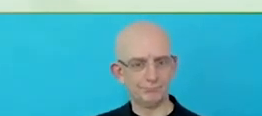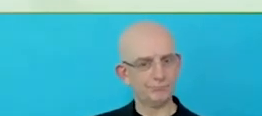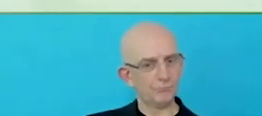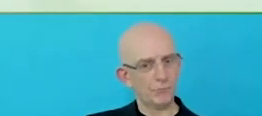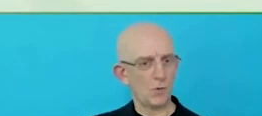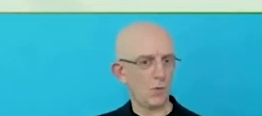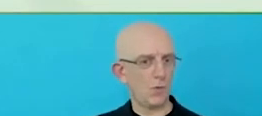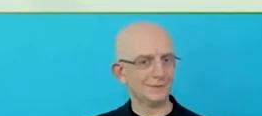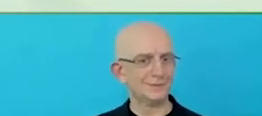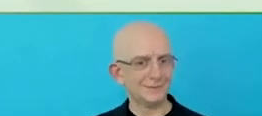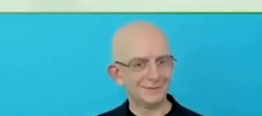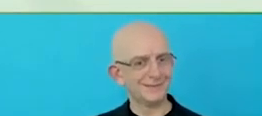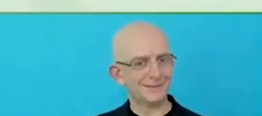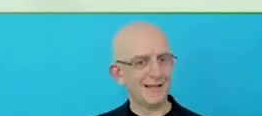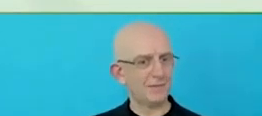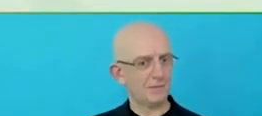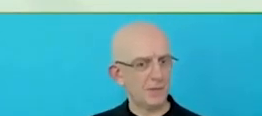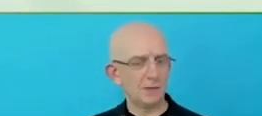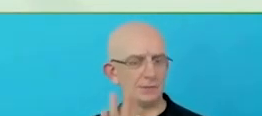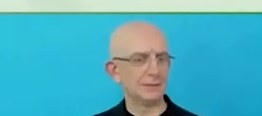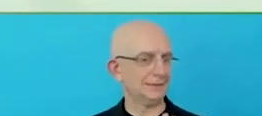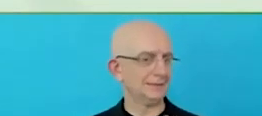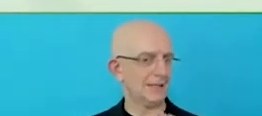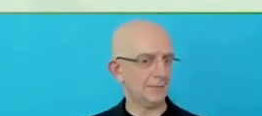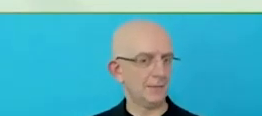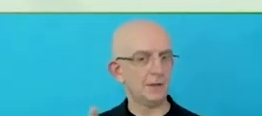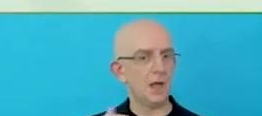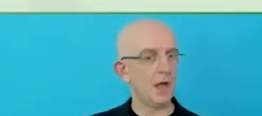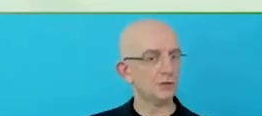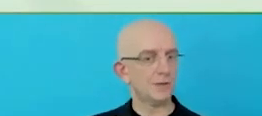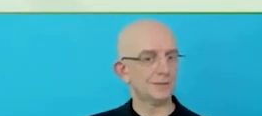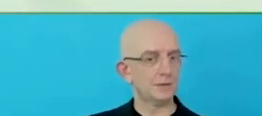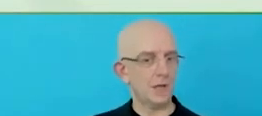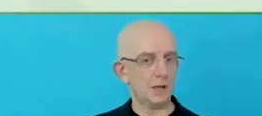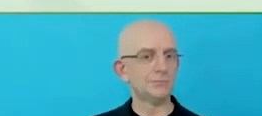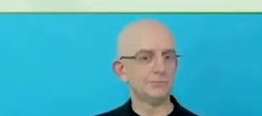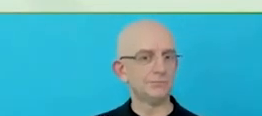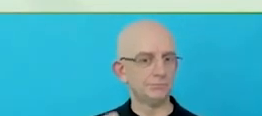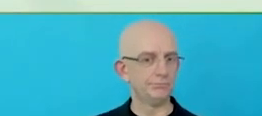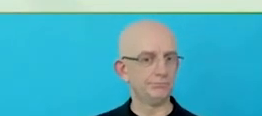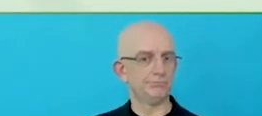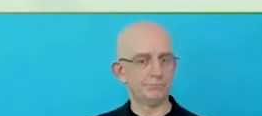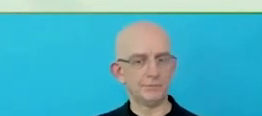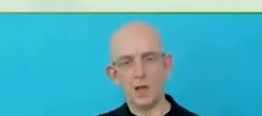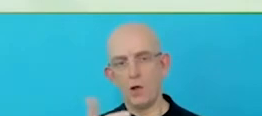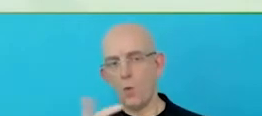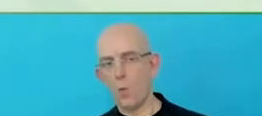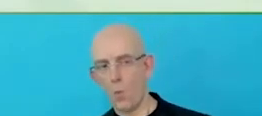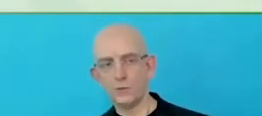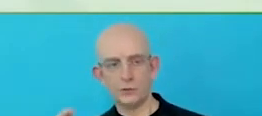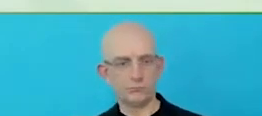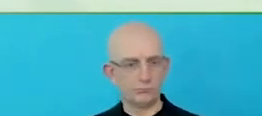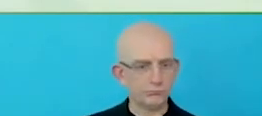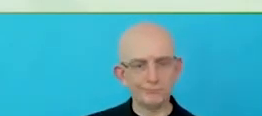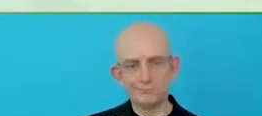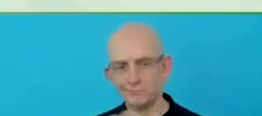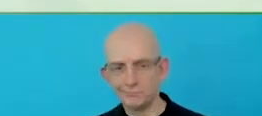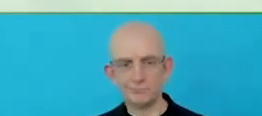We also partner with community organisations in Chicago and we have someone here from there, in access a living, really